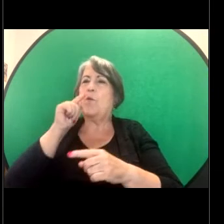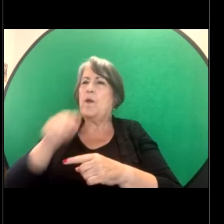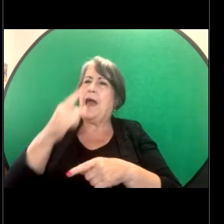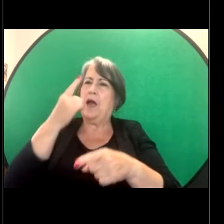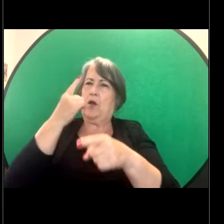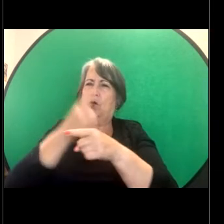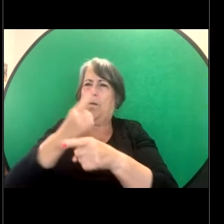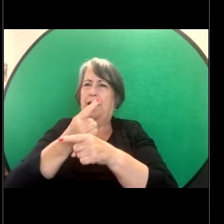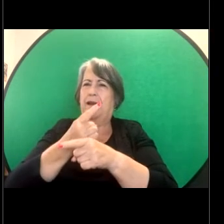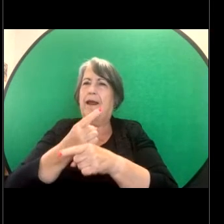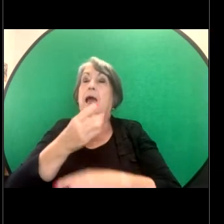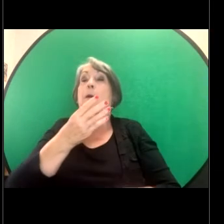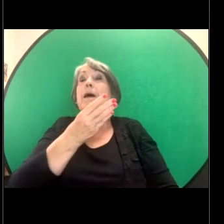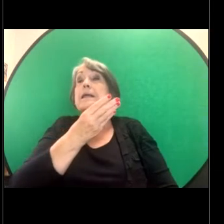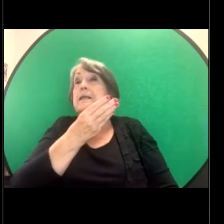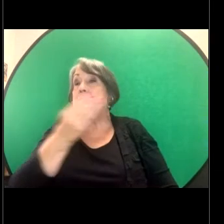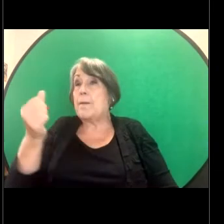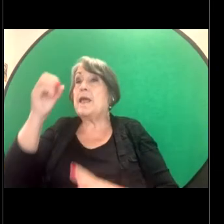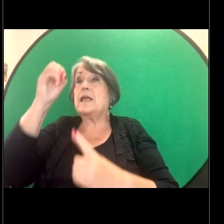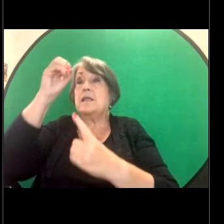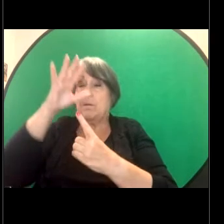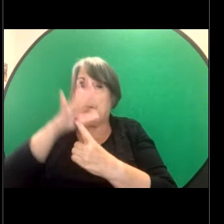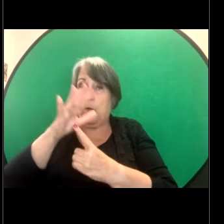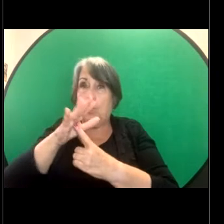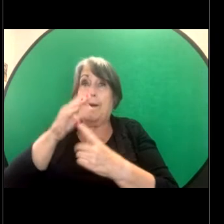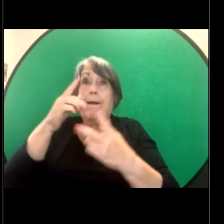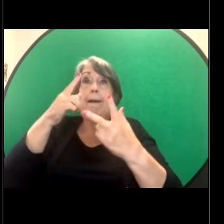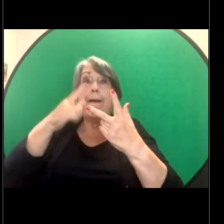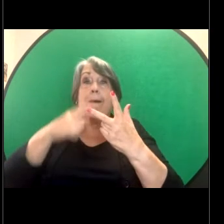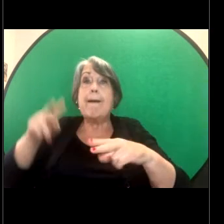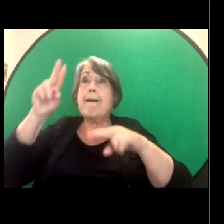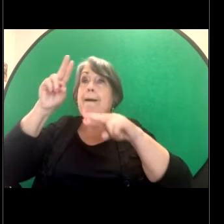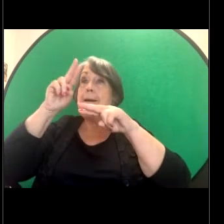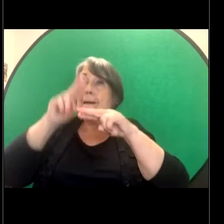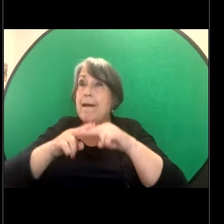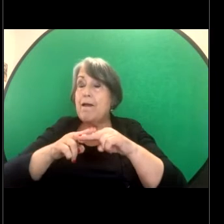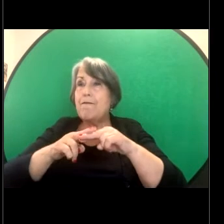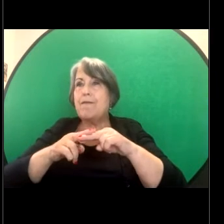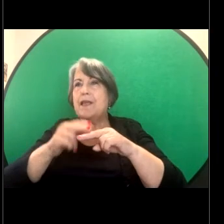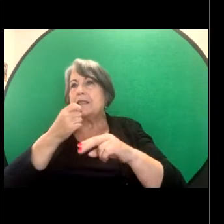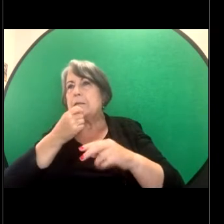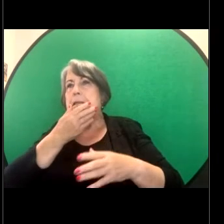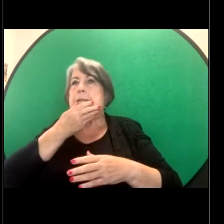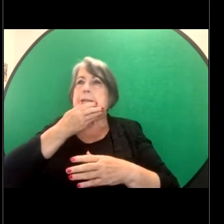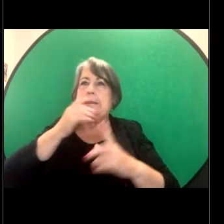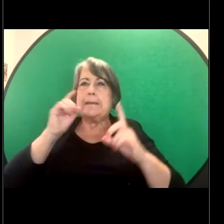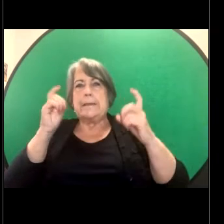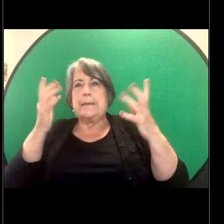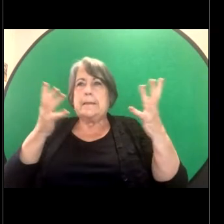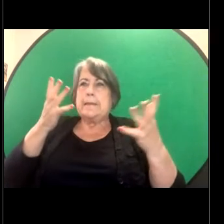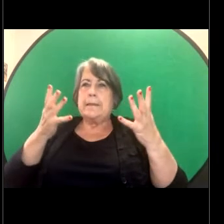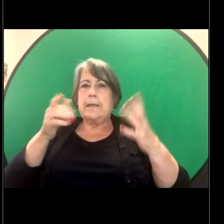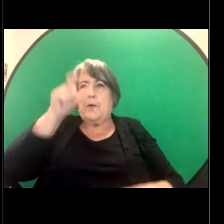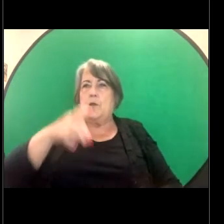that it's important to - if there was concerns and someone did feel they were being treated poorly in